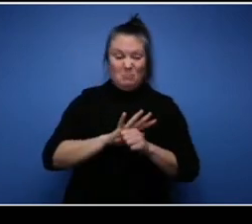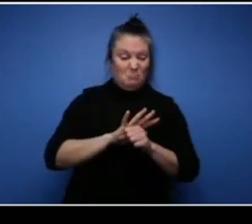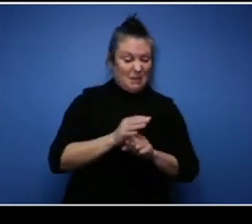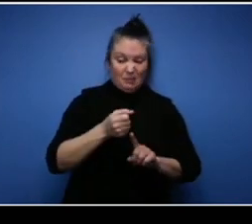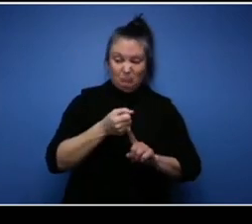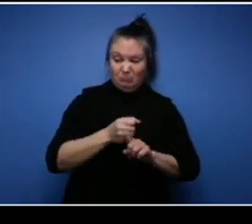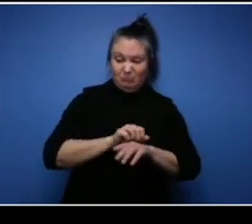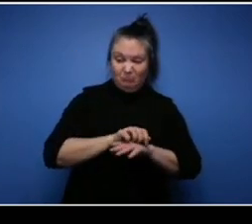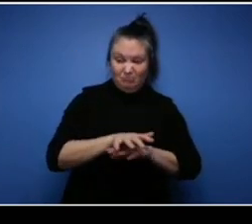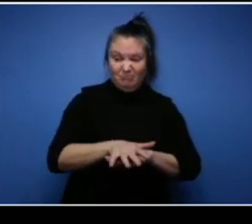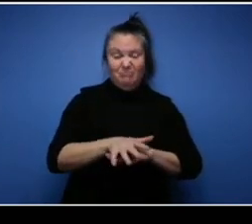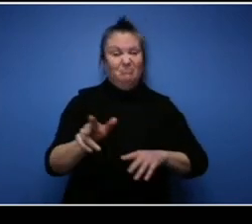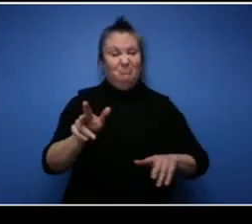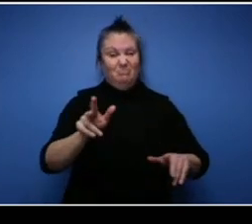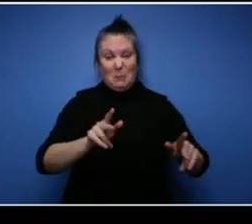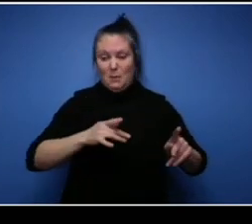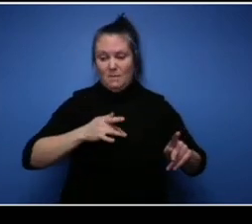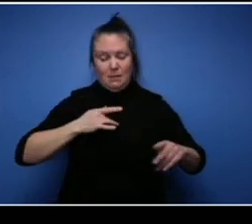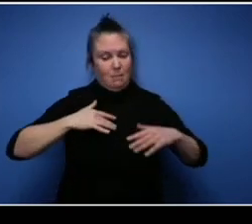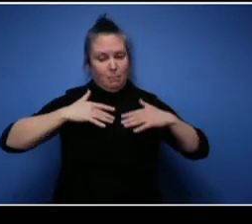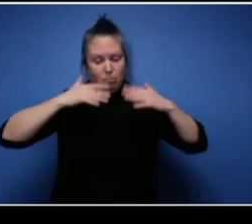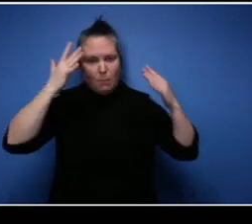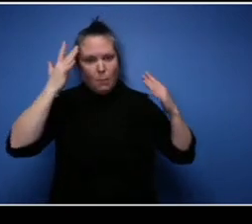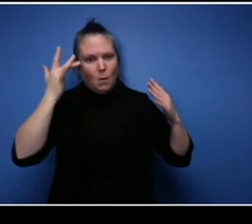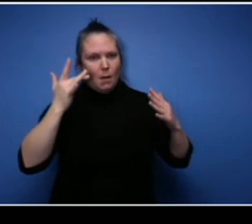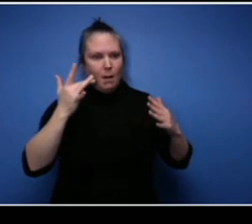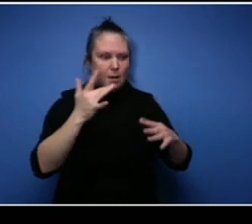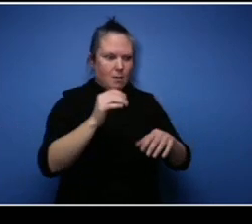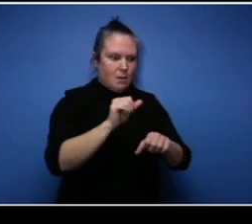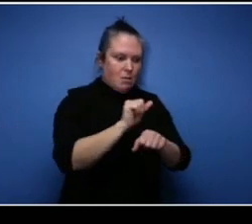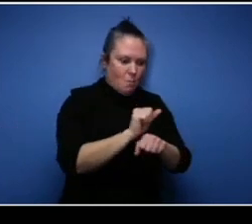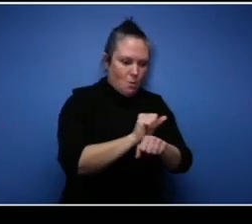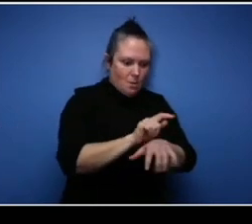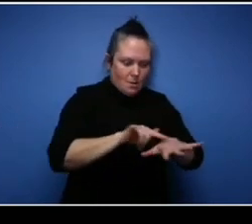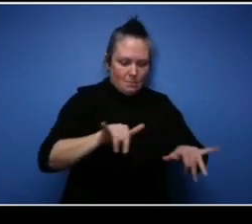to do on a regular basis. So thank you very much, thank you so much for that and I know